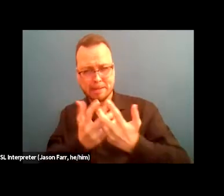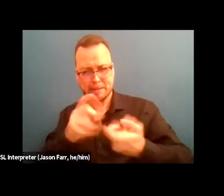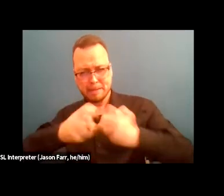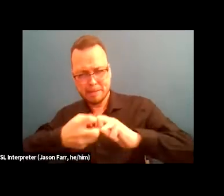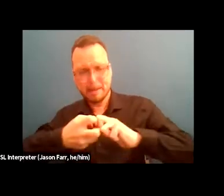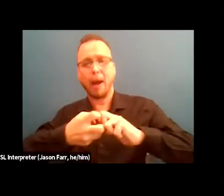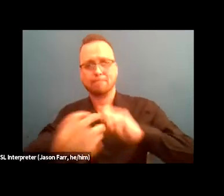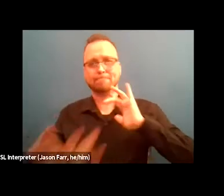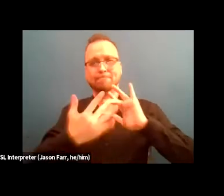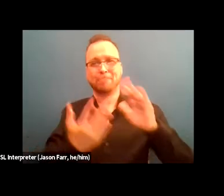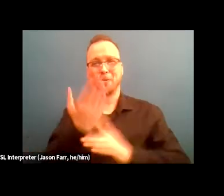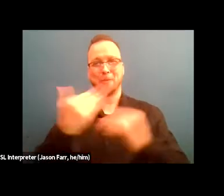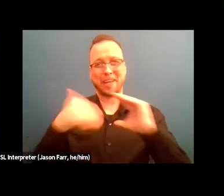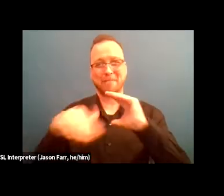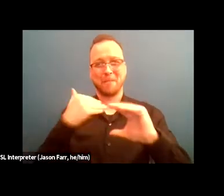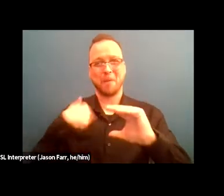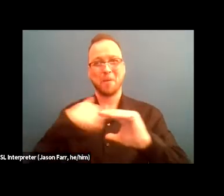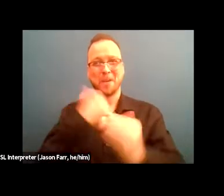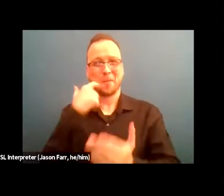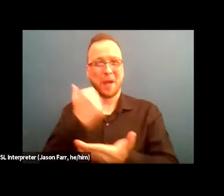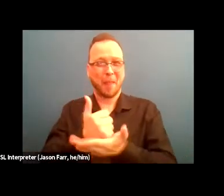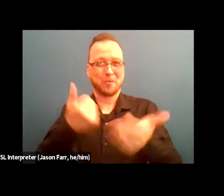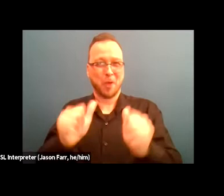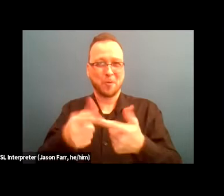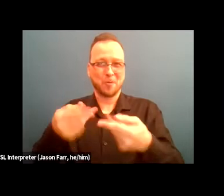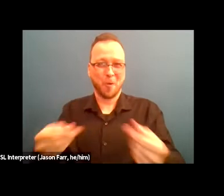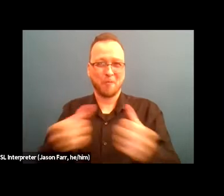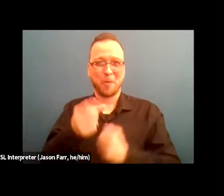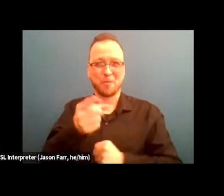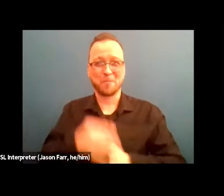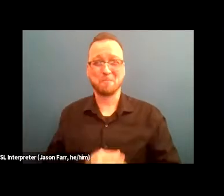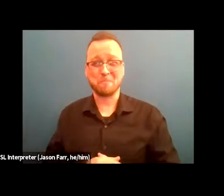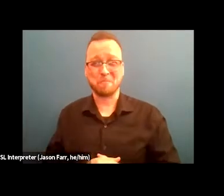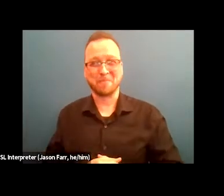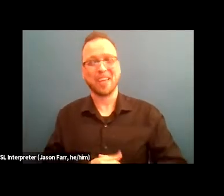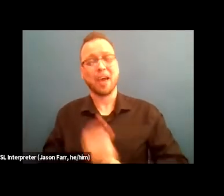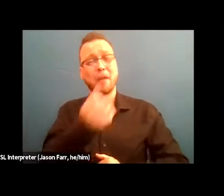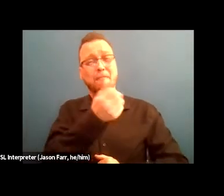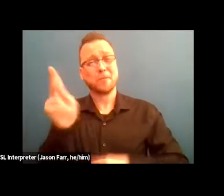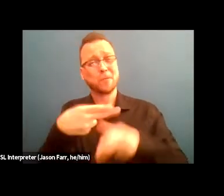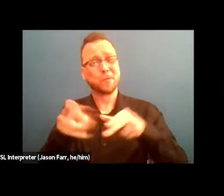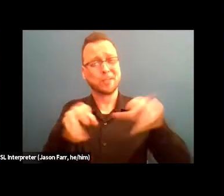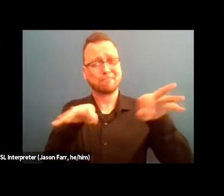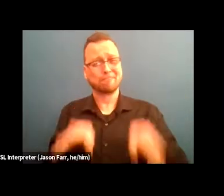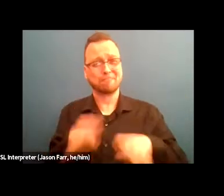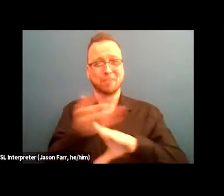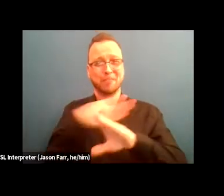and we can help troubleshoot that with you. So a few quick instructions before we begin,